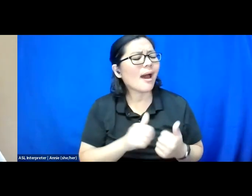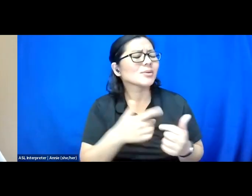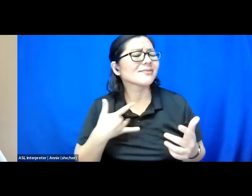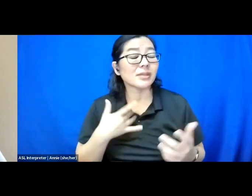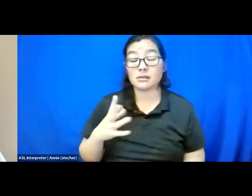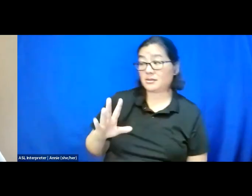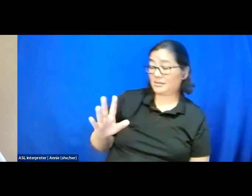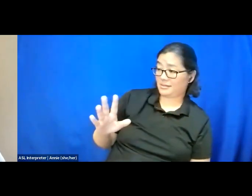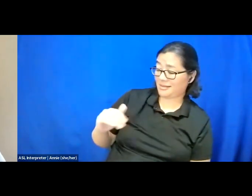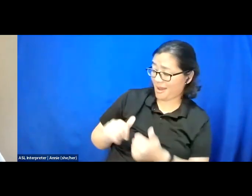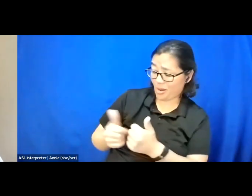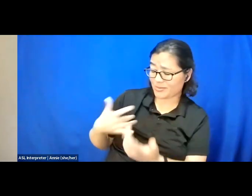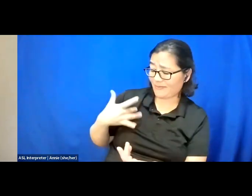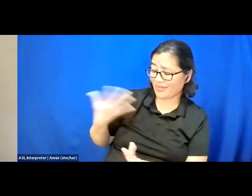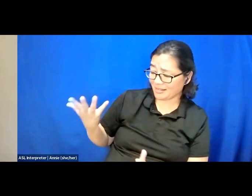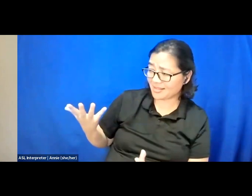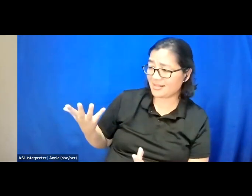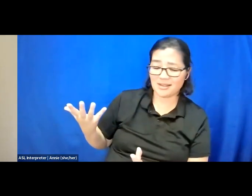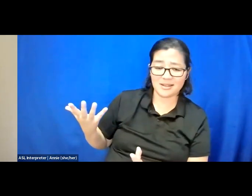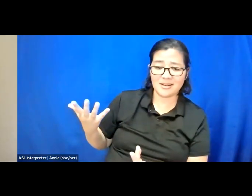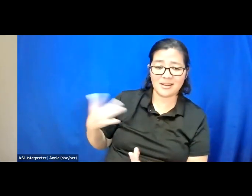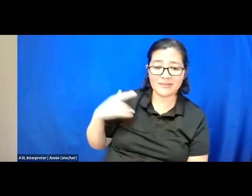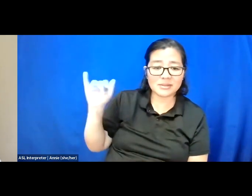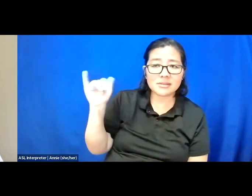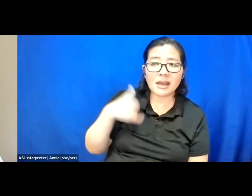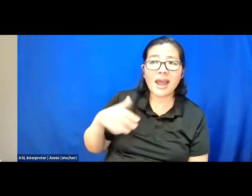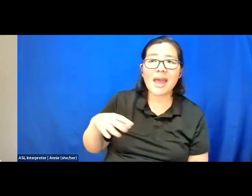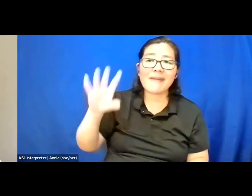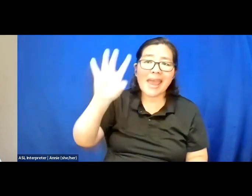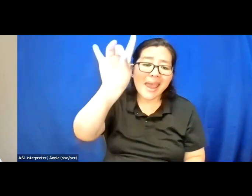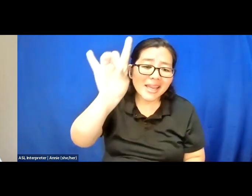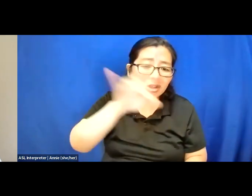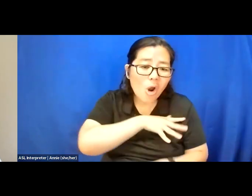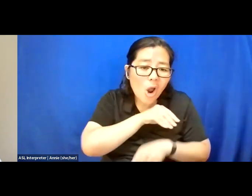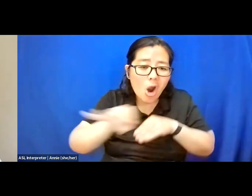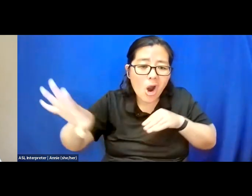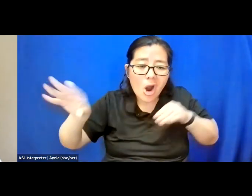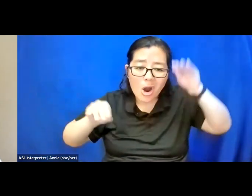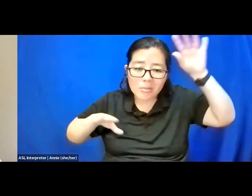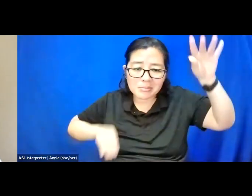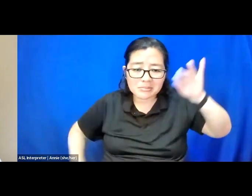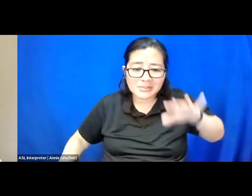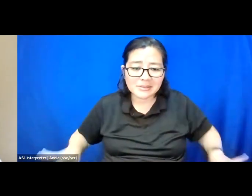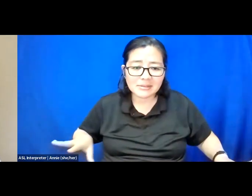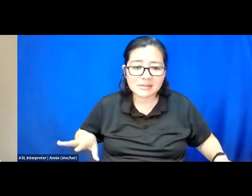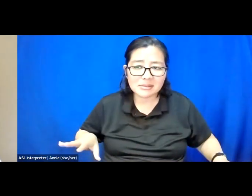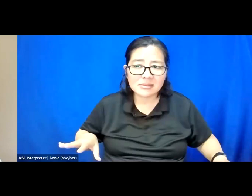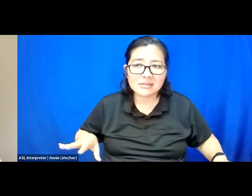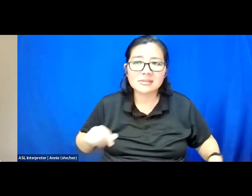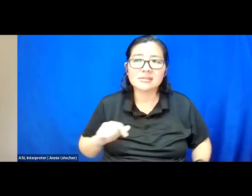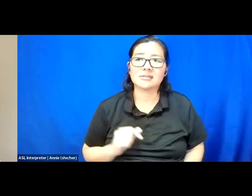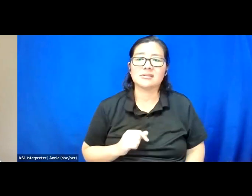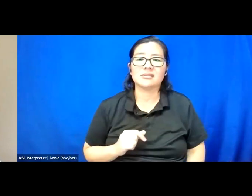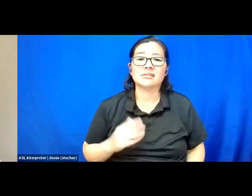Well, it feels like I have eight arms, some above my head,